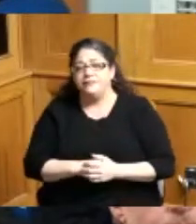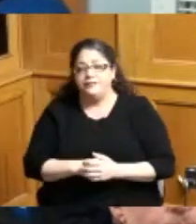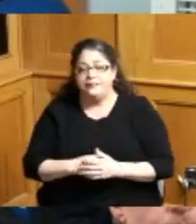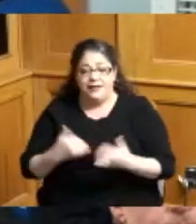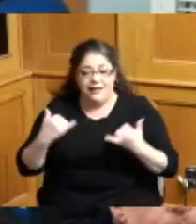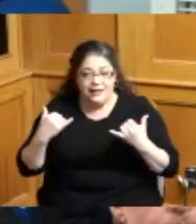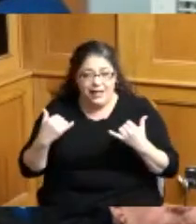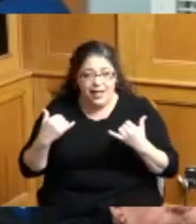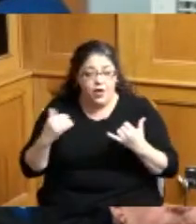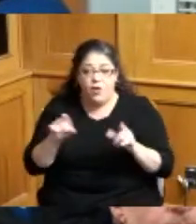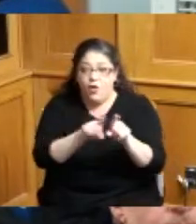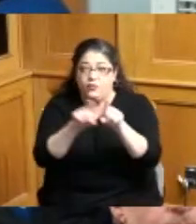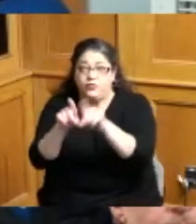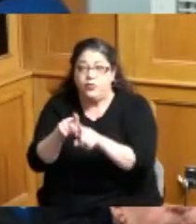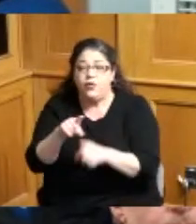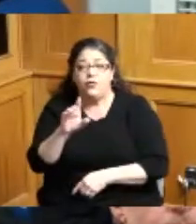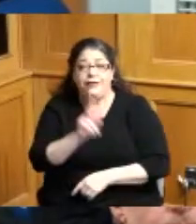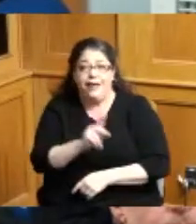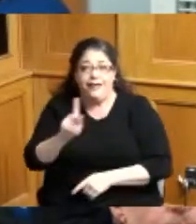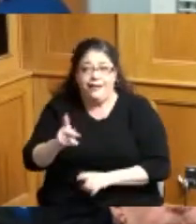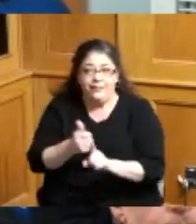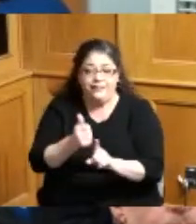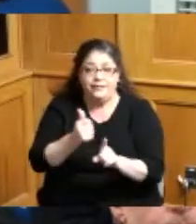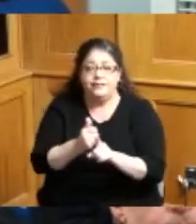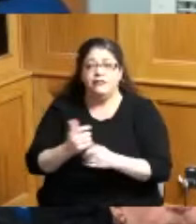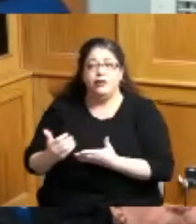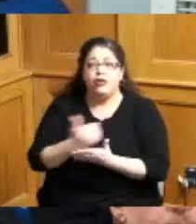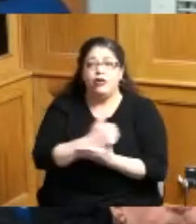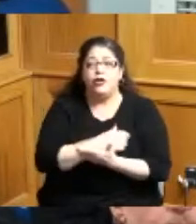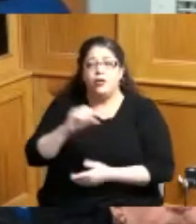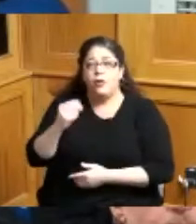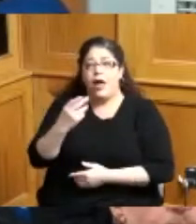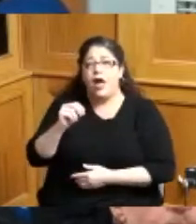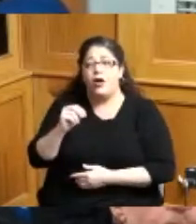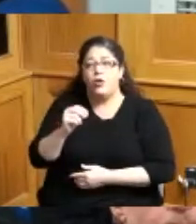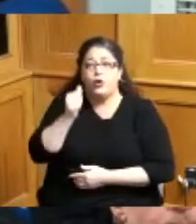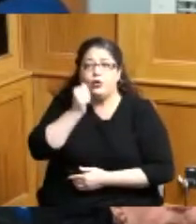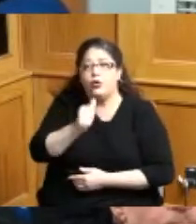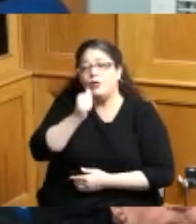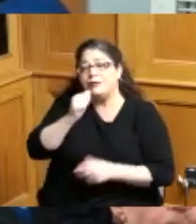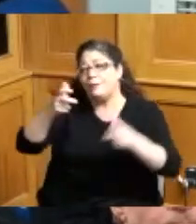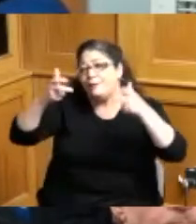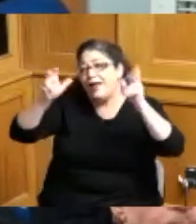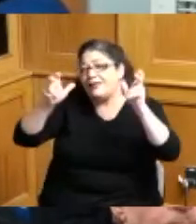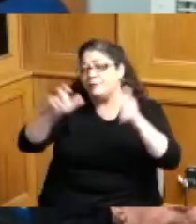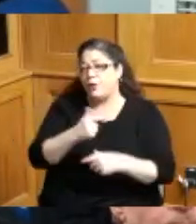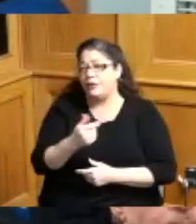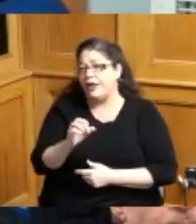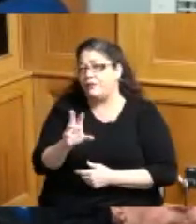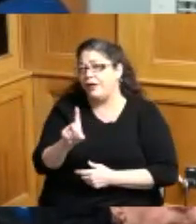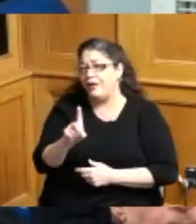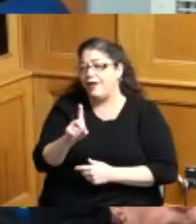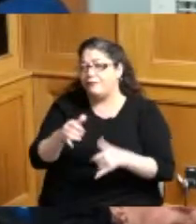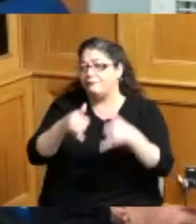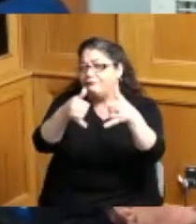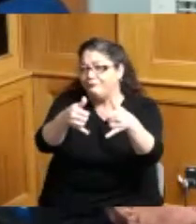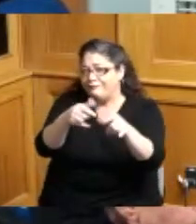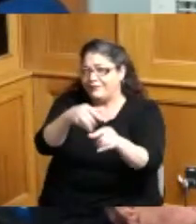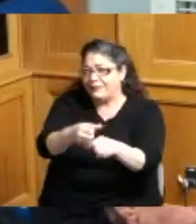k.k Bransford also earned the Ohio Gatorade girls basketball player of the year award in 2021 and